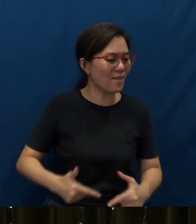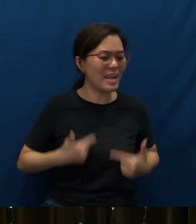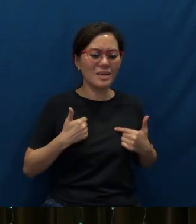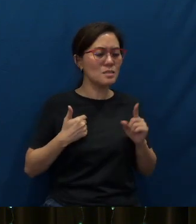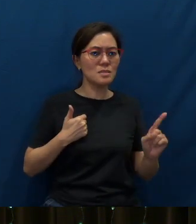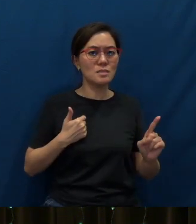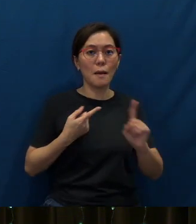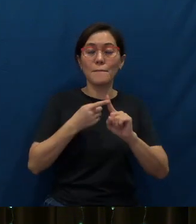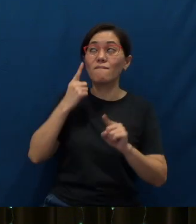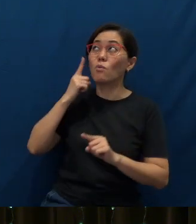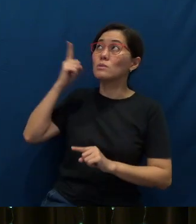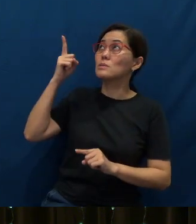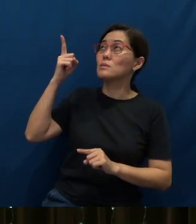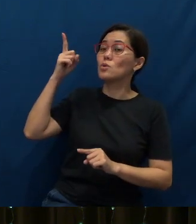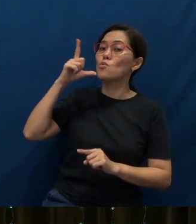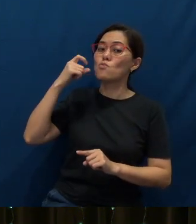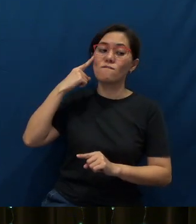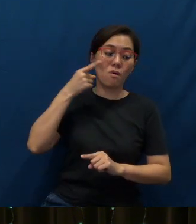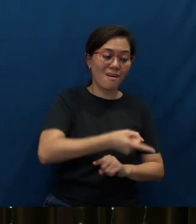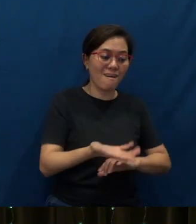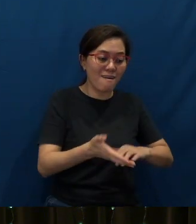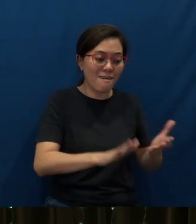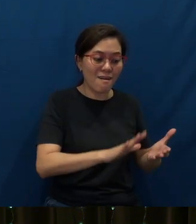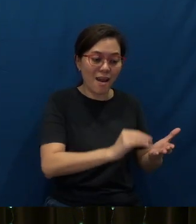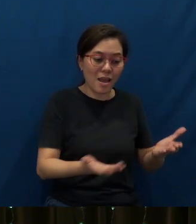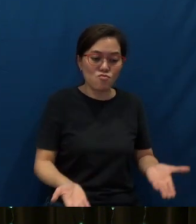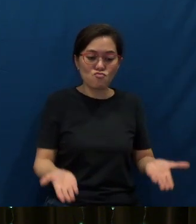but for him who died for them and was raised again."